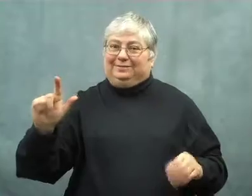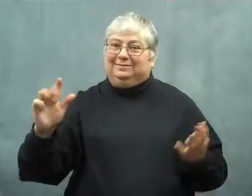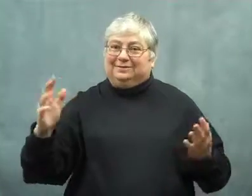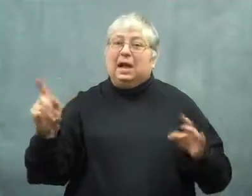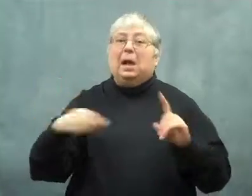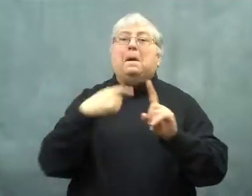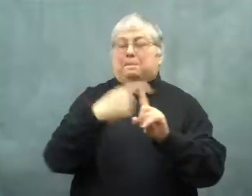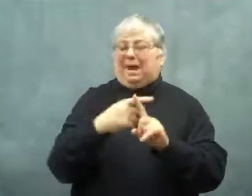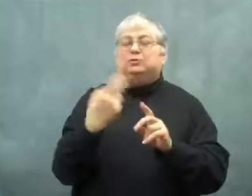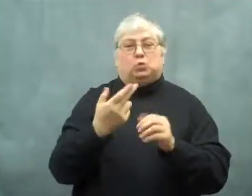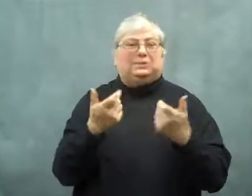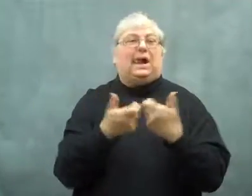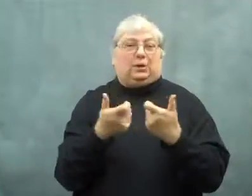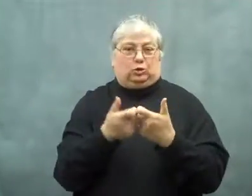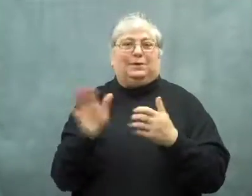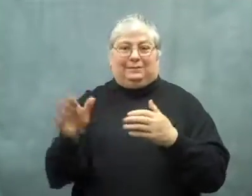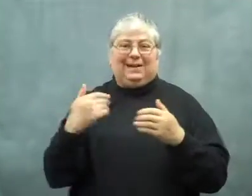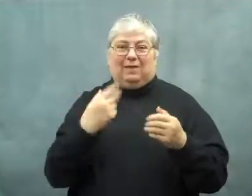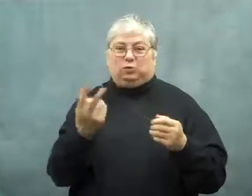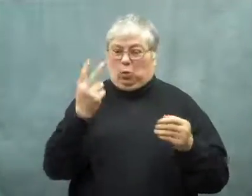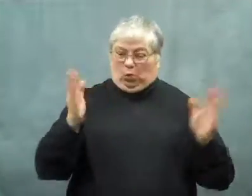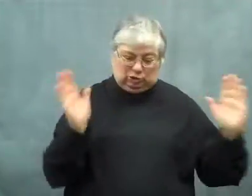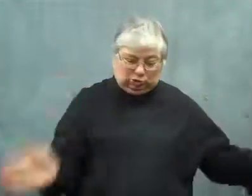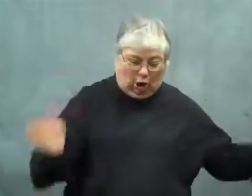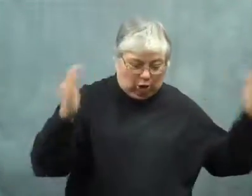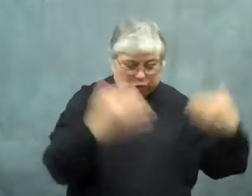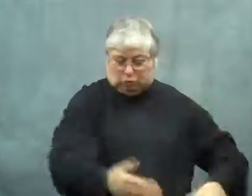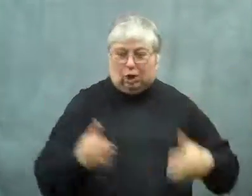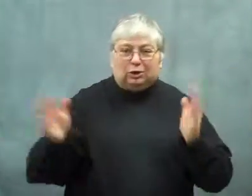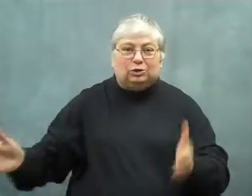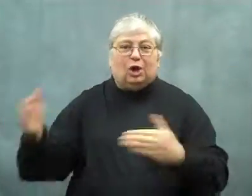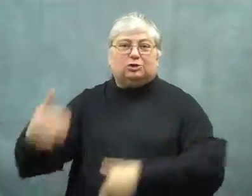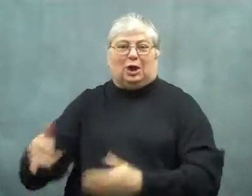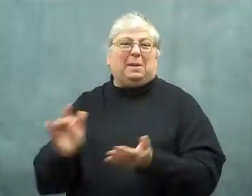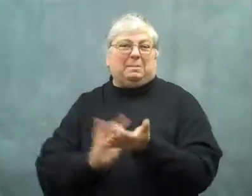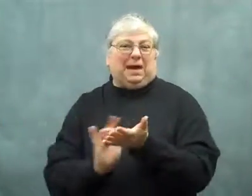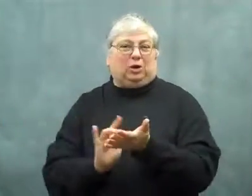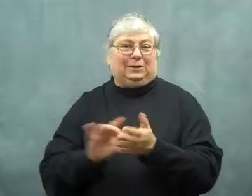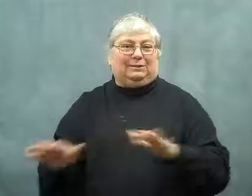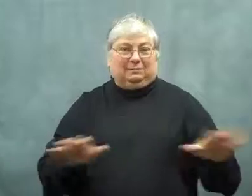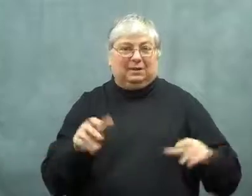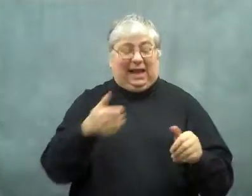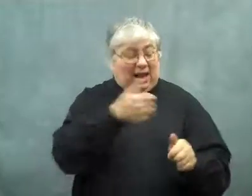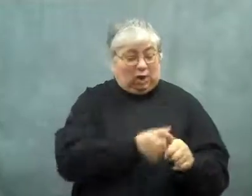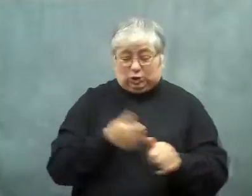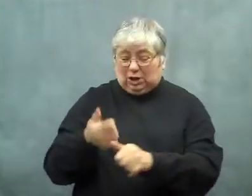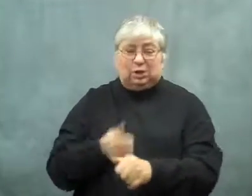It also had electric power from two battery packs.